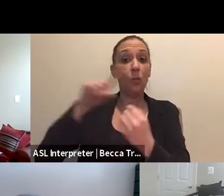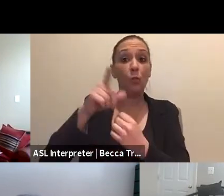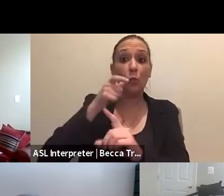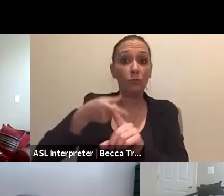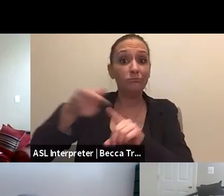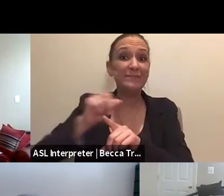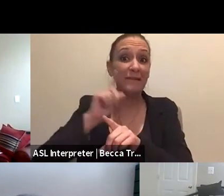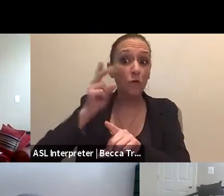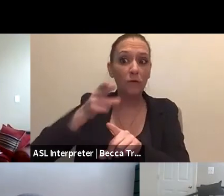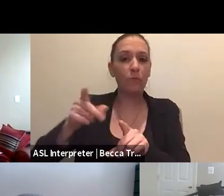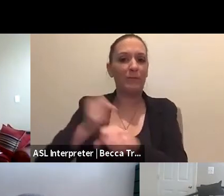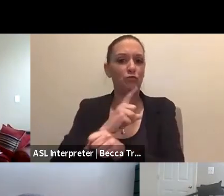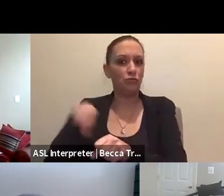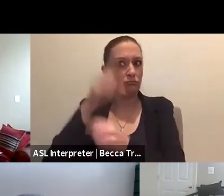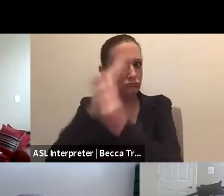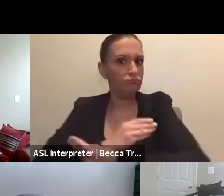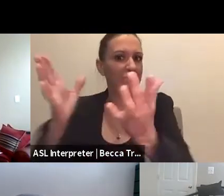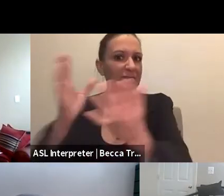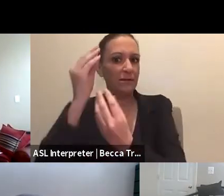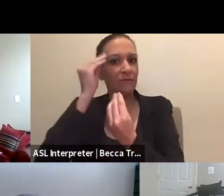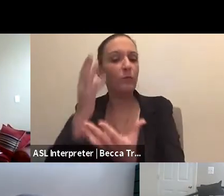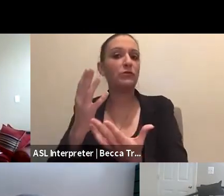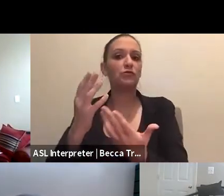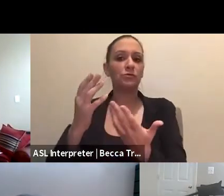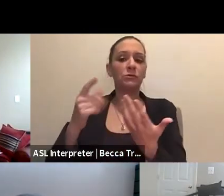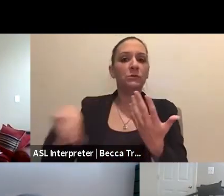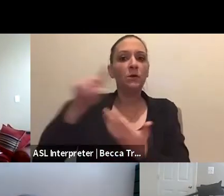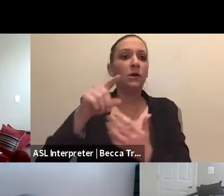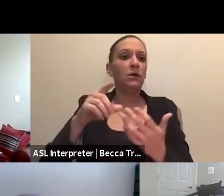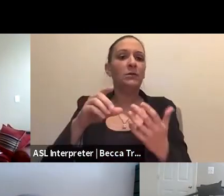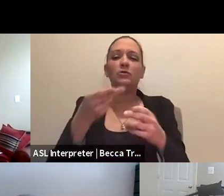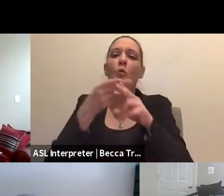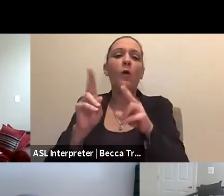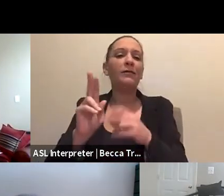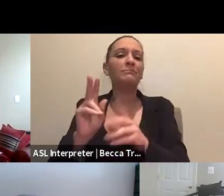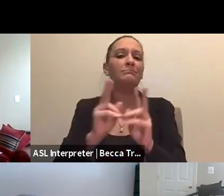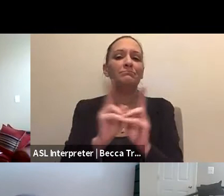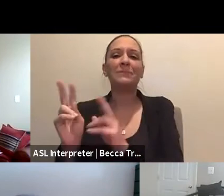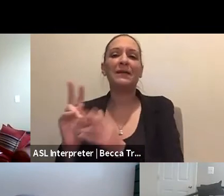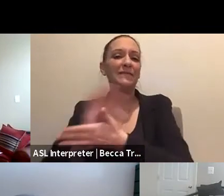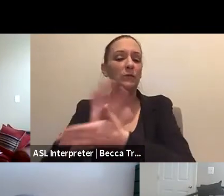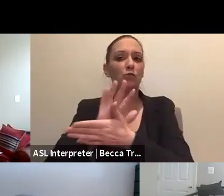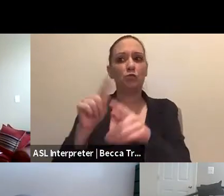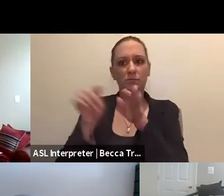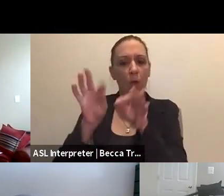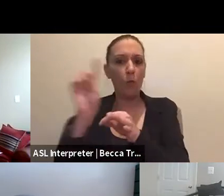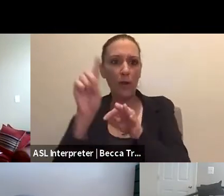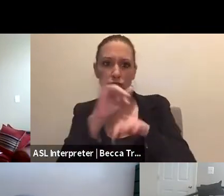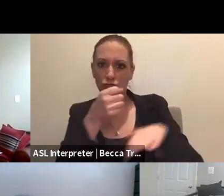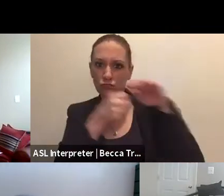to get information out to do little short videos, explaining where shelters are. We did that.